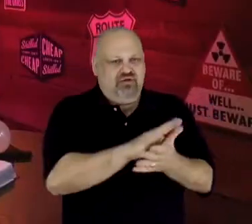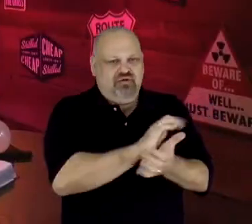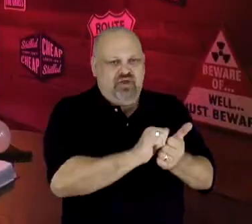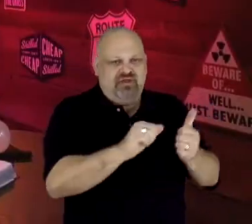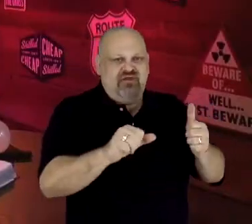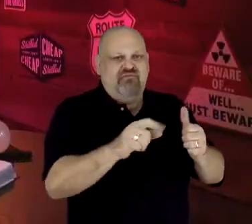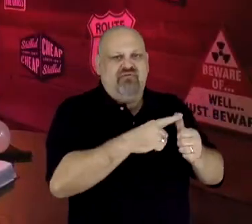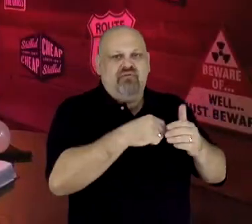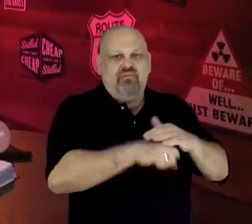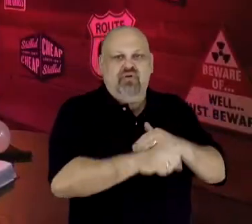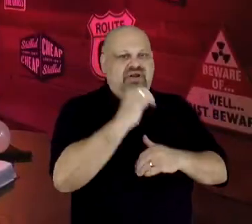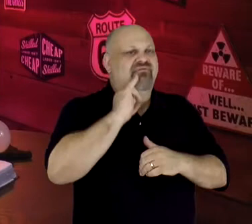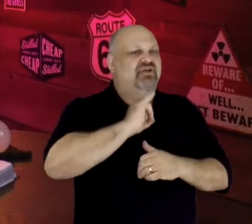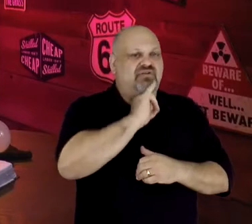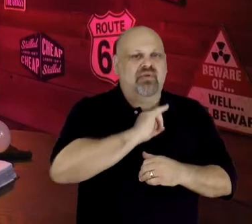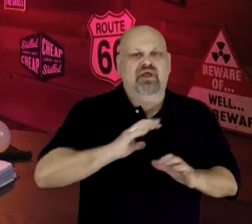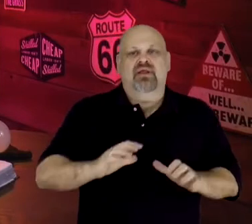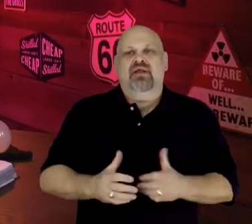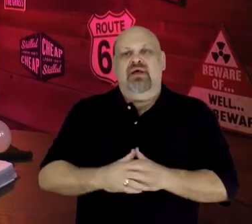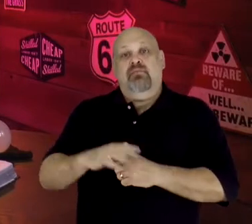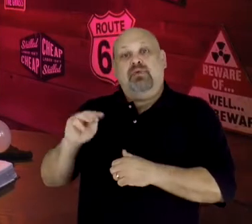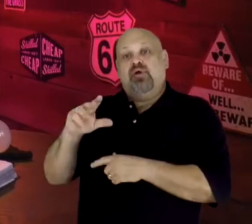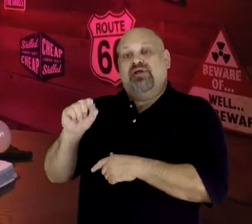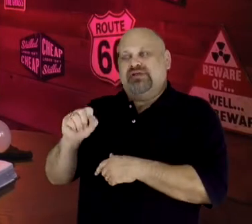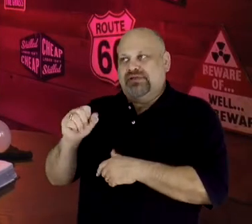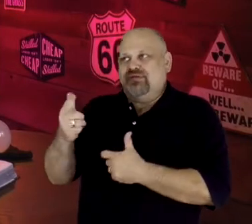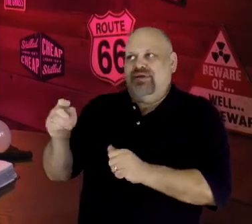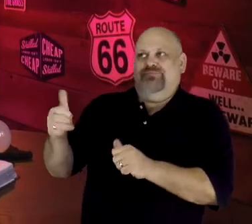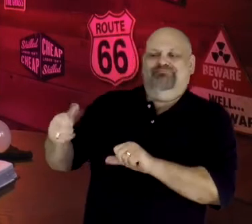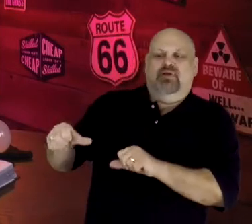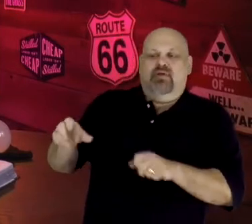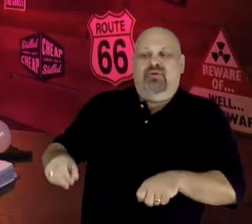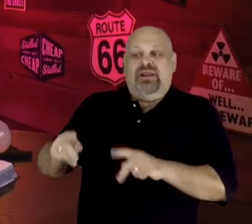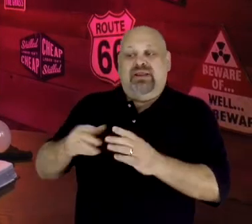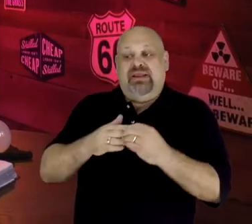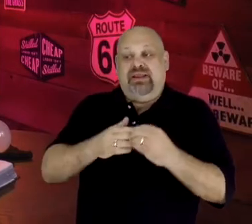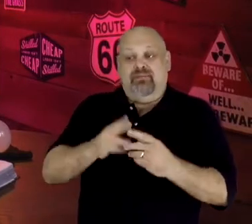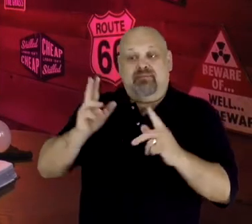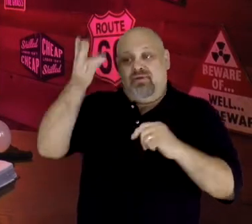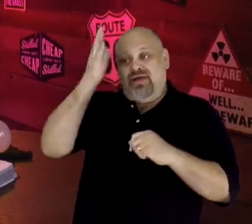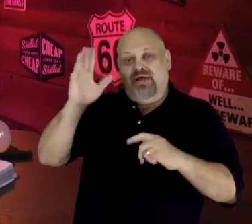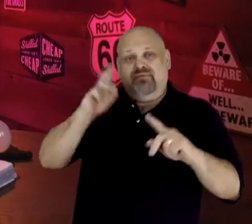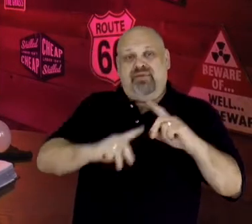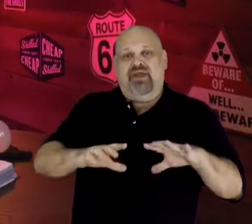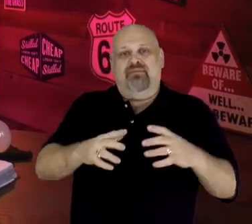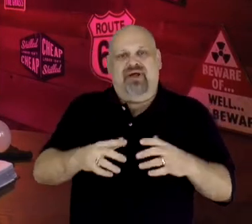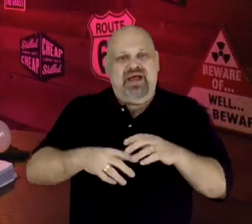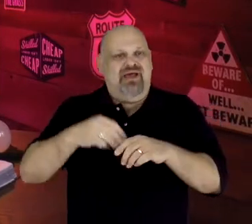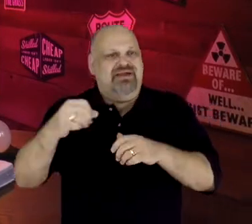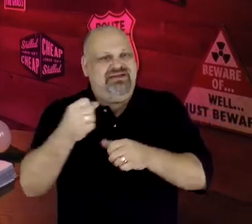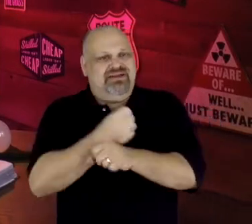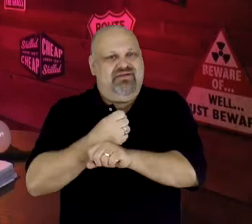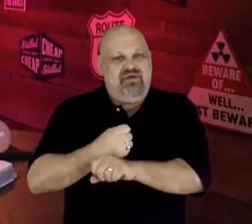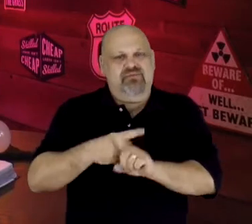God's people out of slavery, but the power of the Holy Spirit was now at work in him, and he didn't